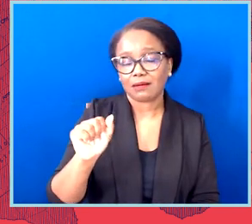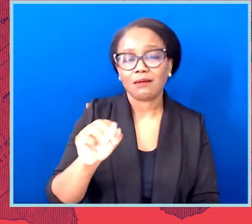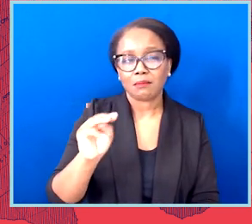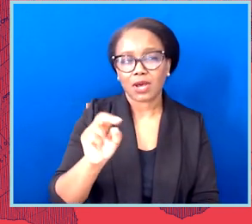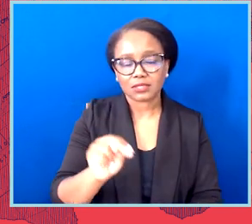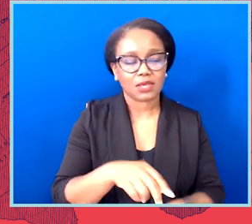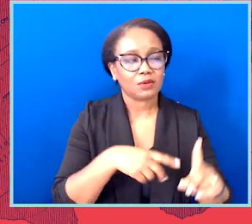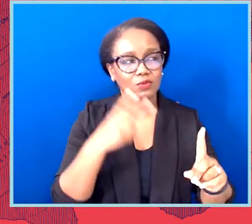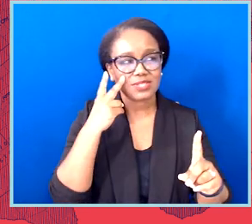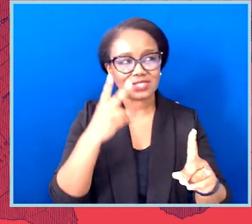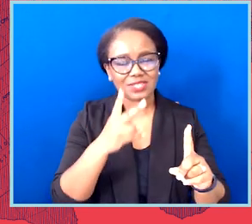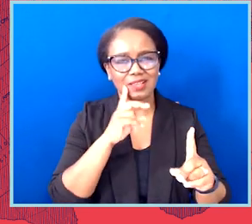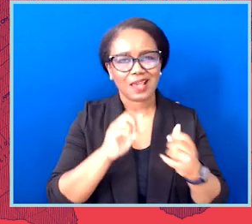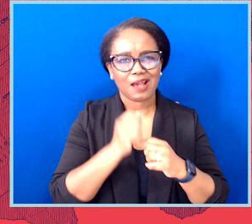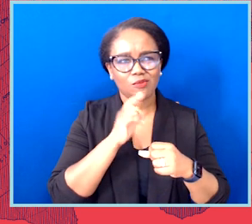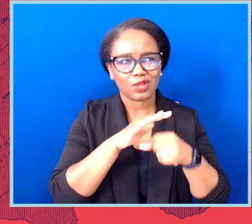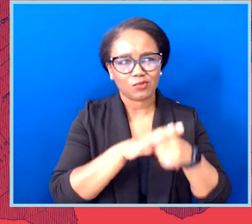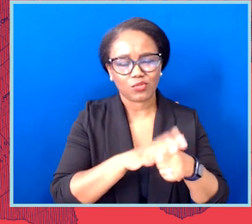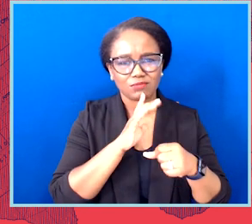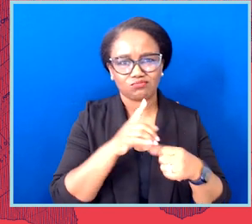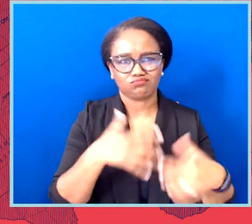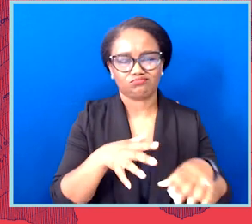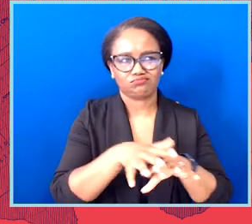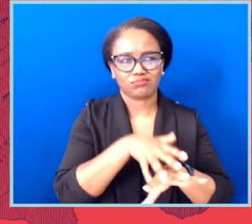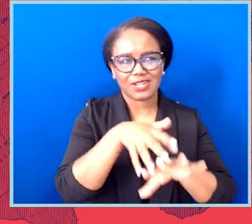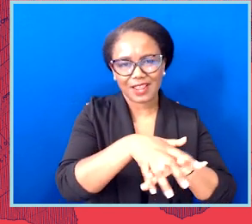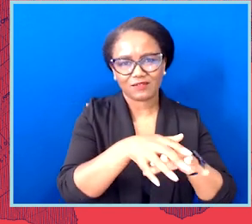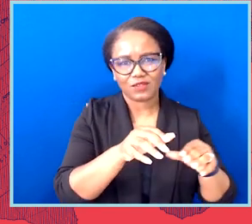the ability of Native American communities to access the ballot, we're challenging that